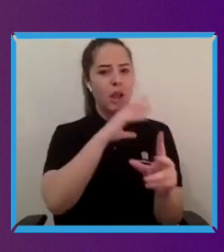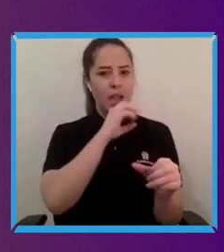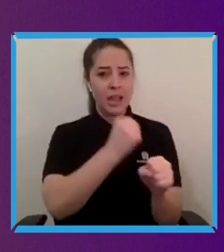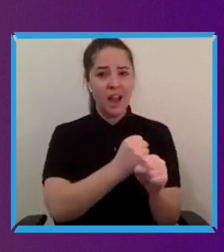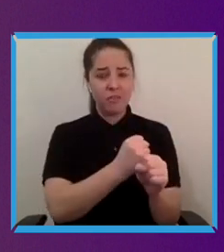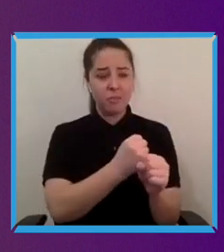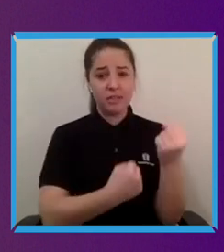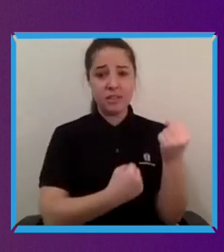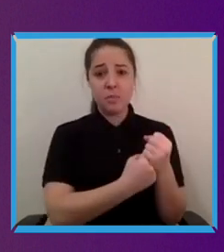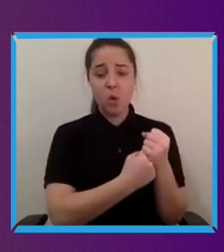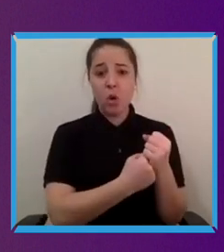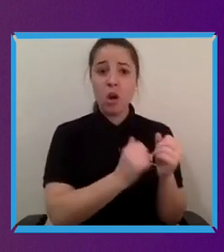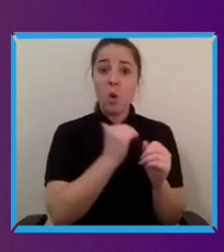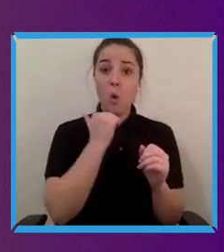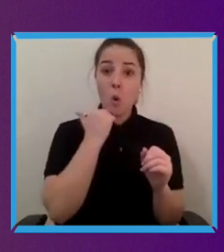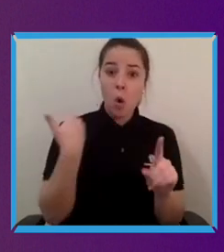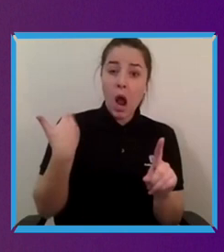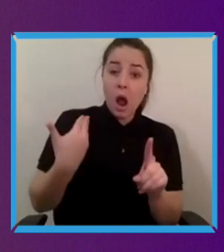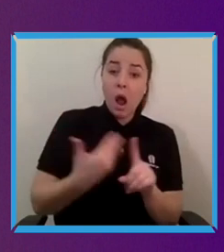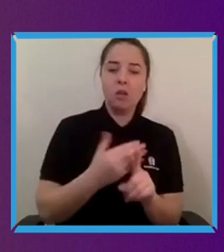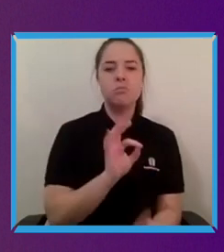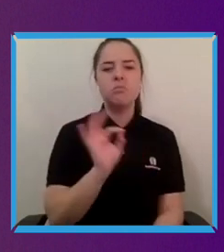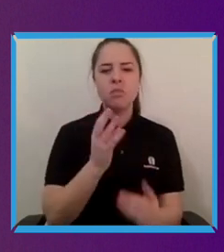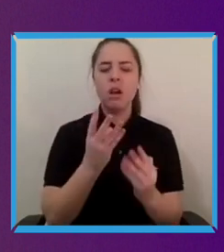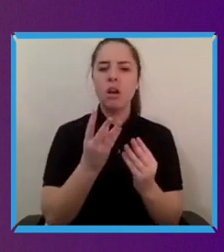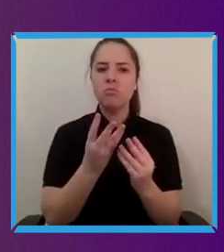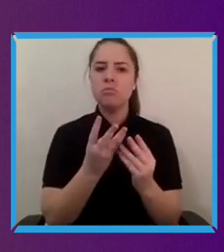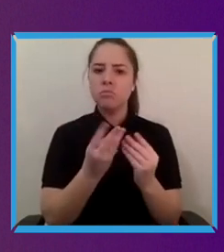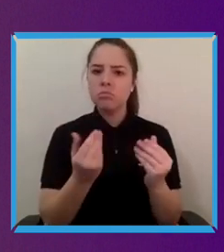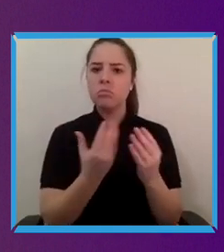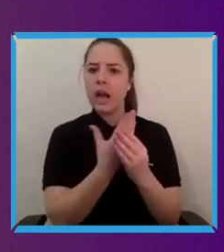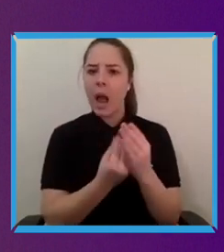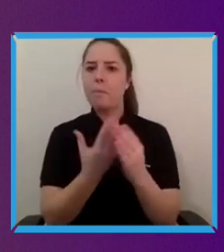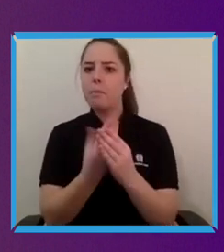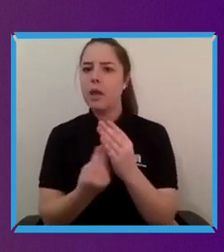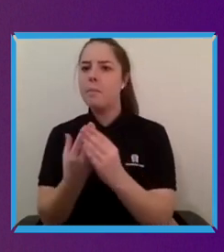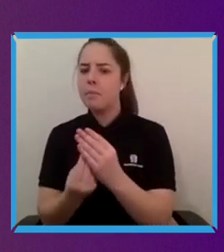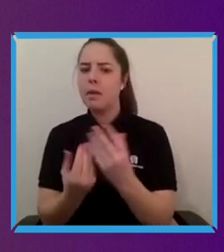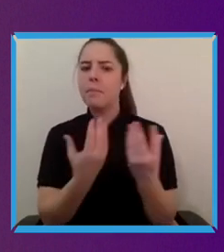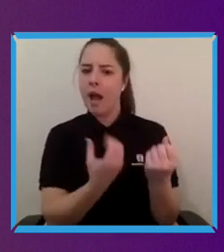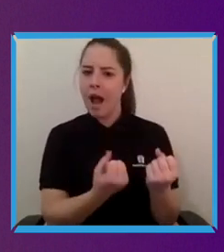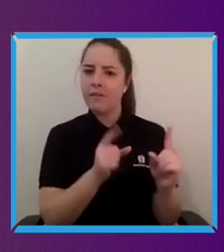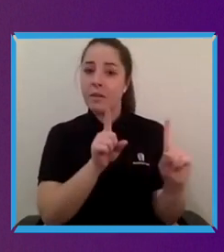recent times but you know maybe over here the problems would be more about like I still have to call up a restaurant to